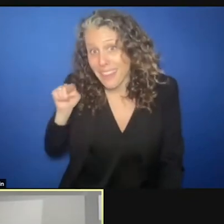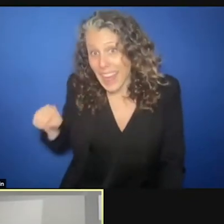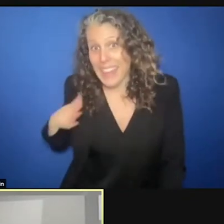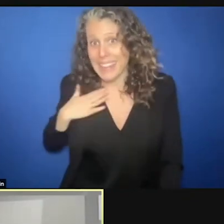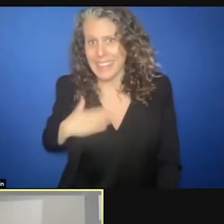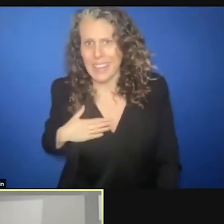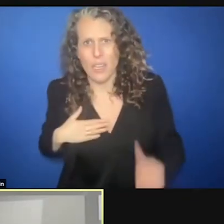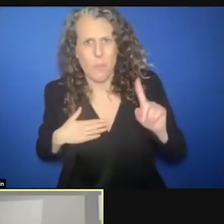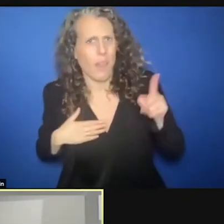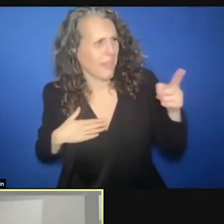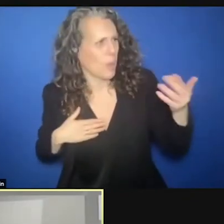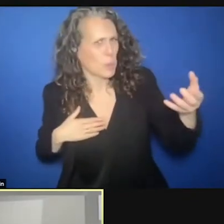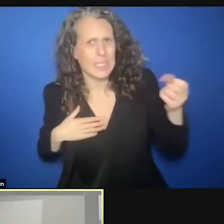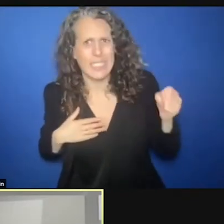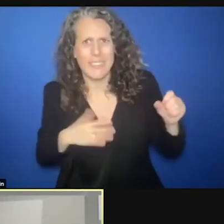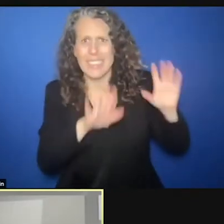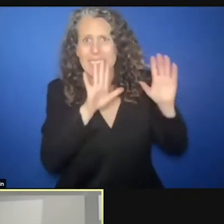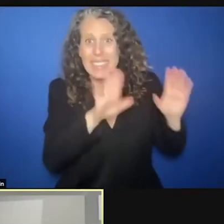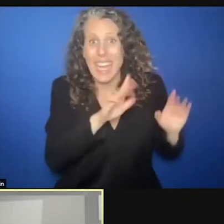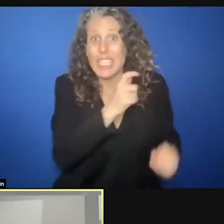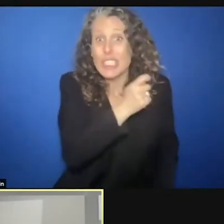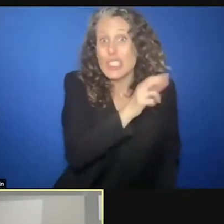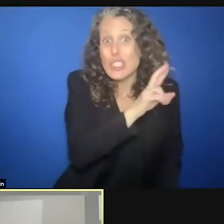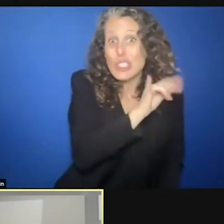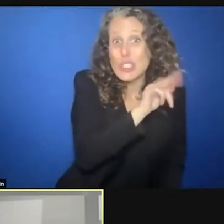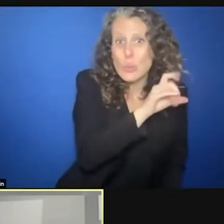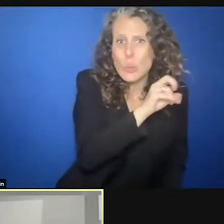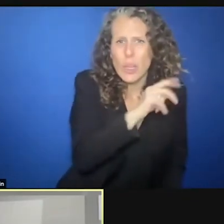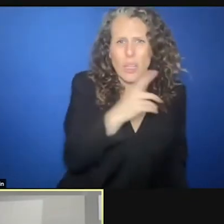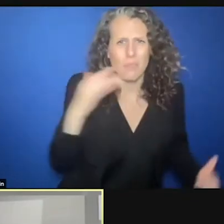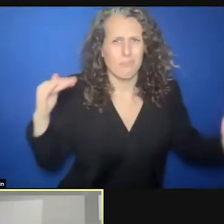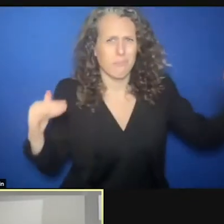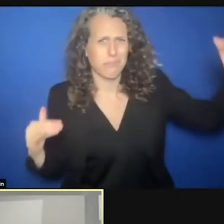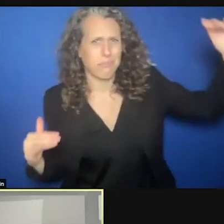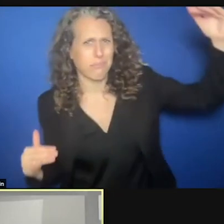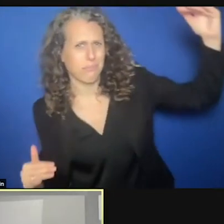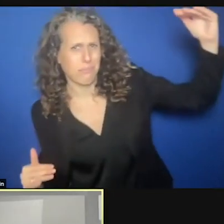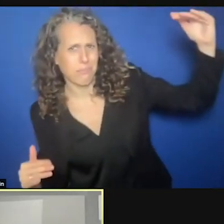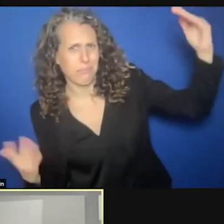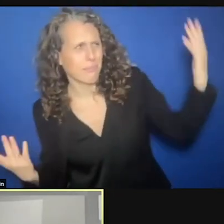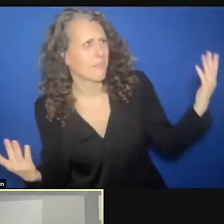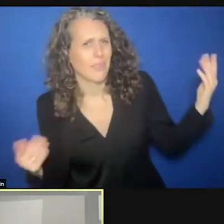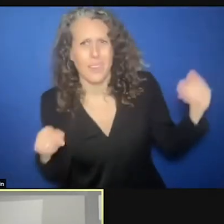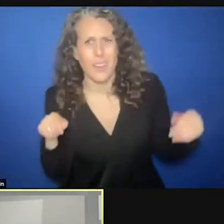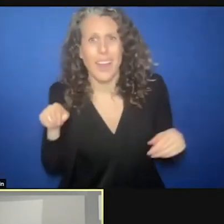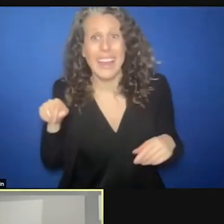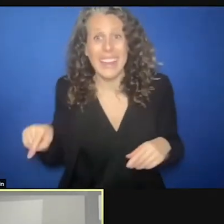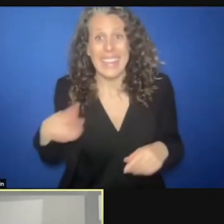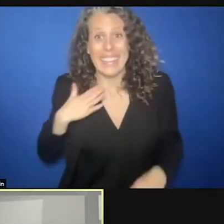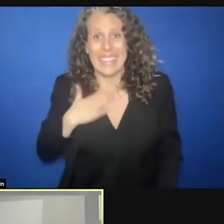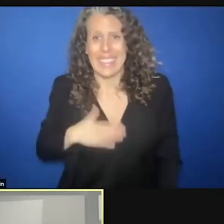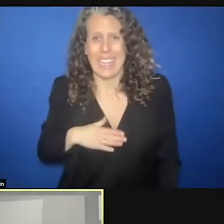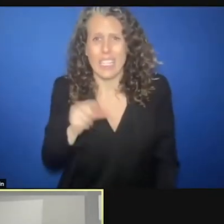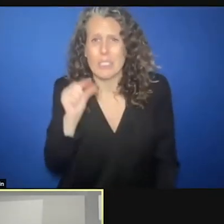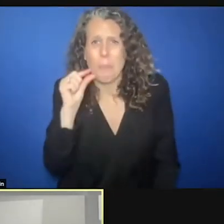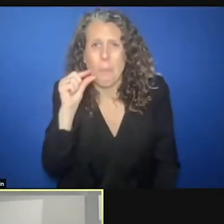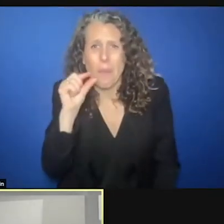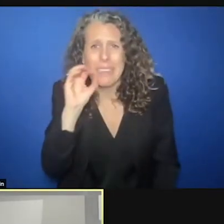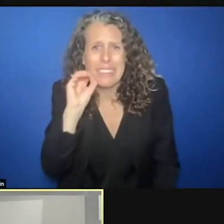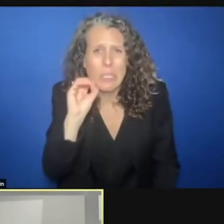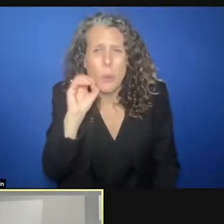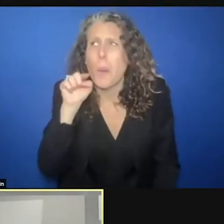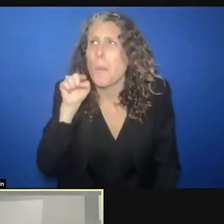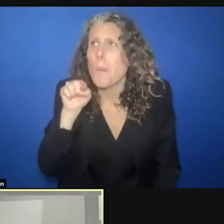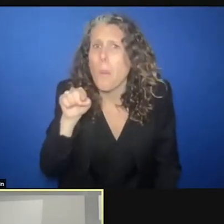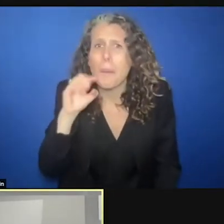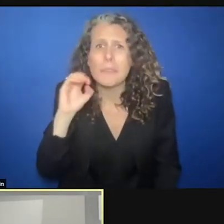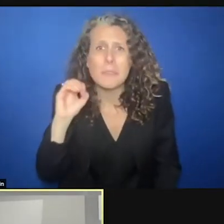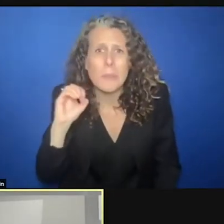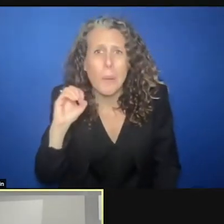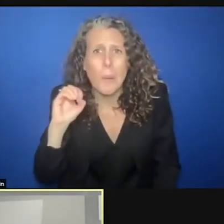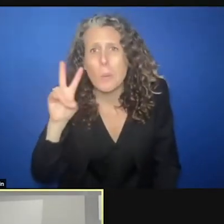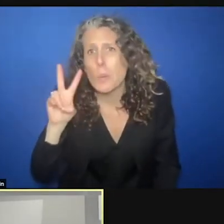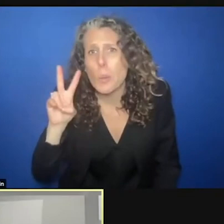identified through our protection cluster, it's 0.02% really. It's a fraction. This is what we